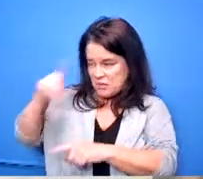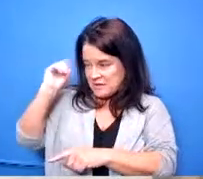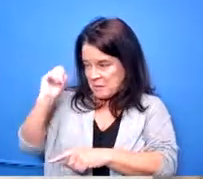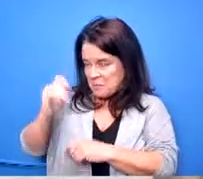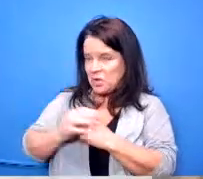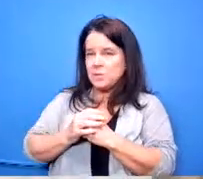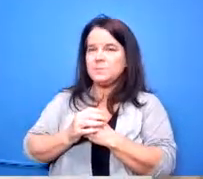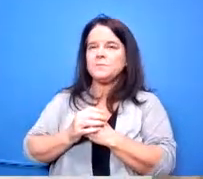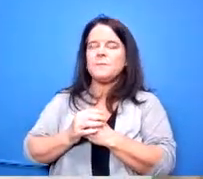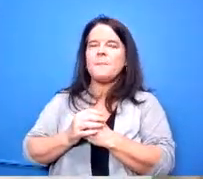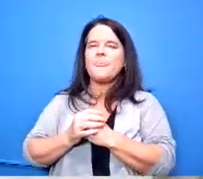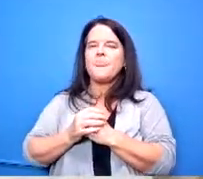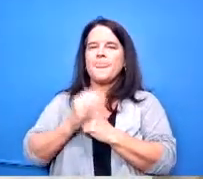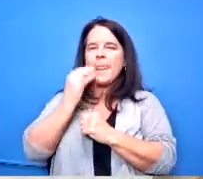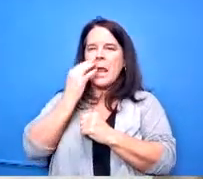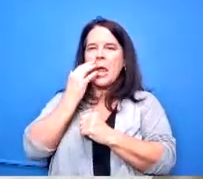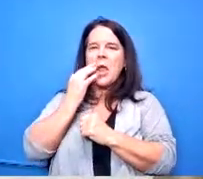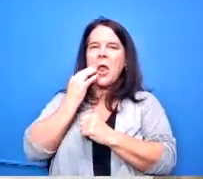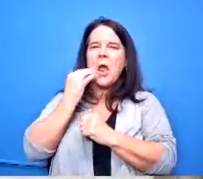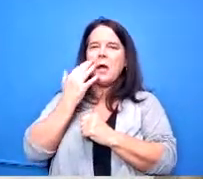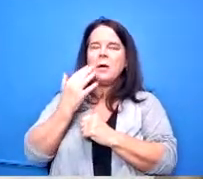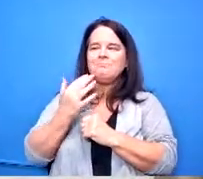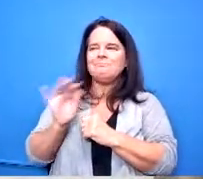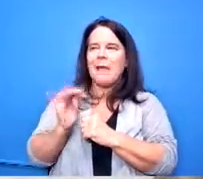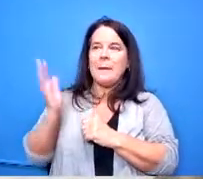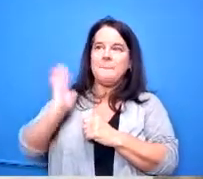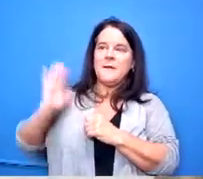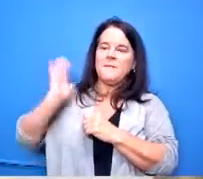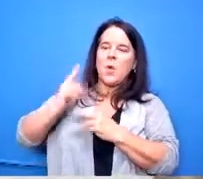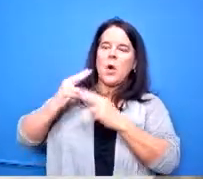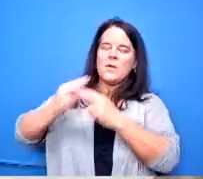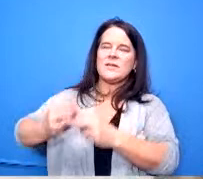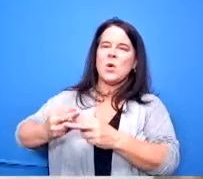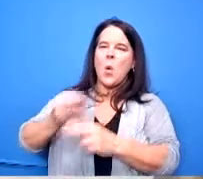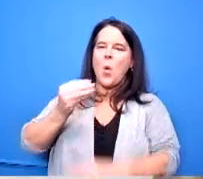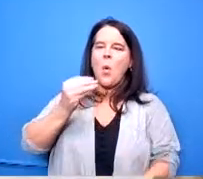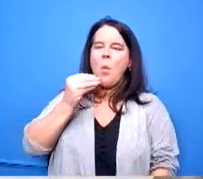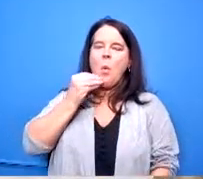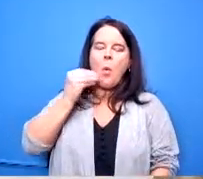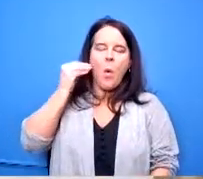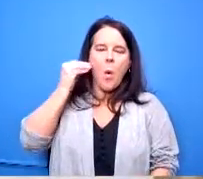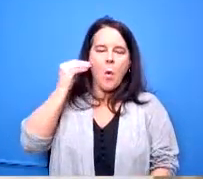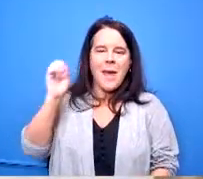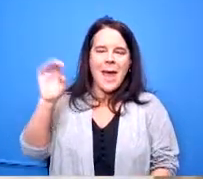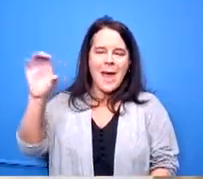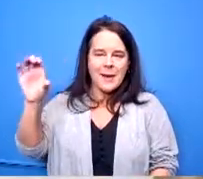like what used to be homec or consumer science uh type programming and we wouldn't need somebody